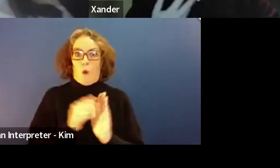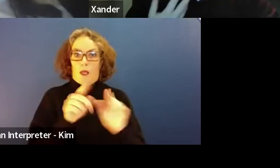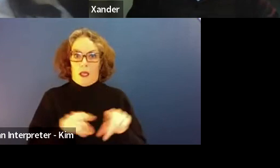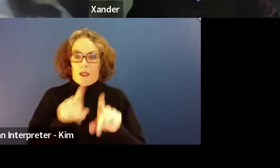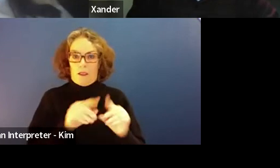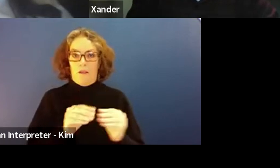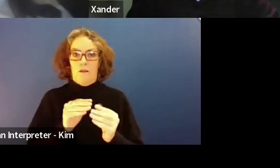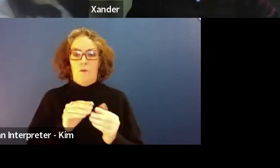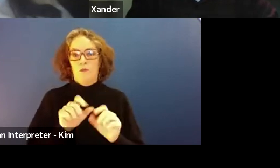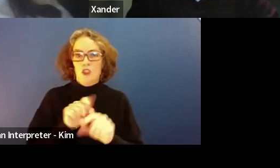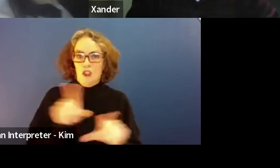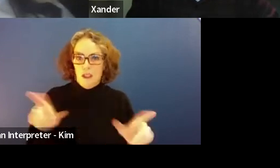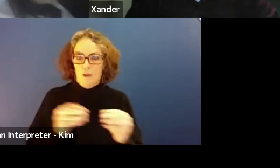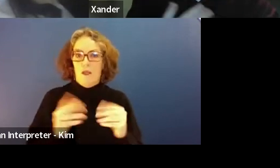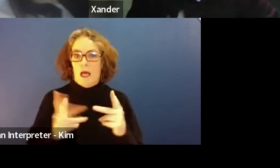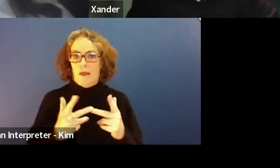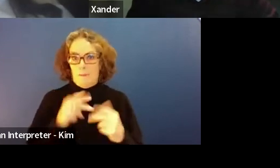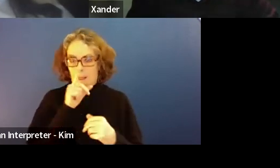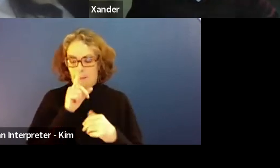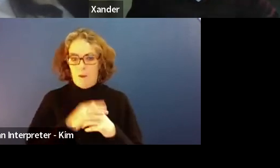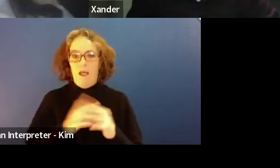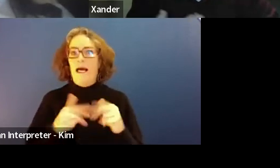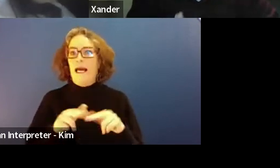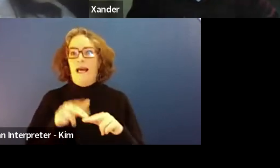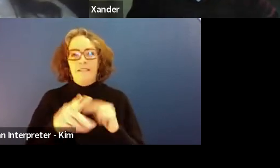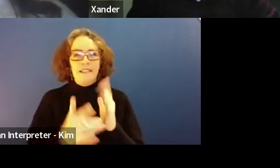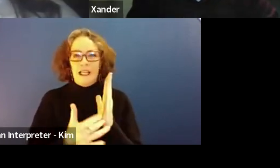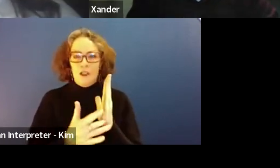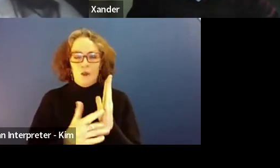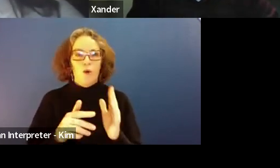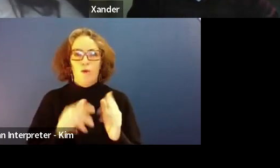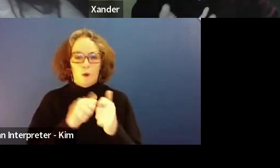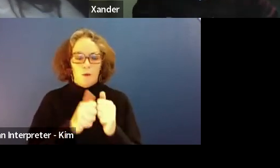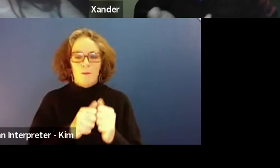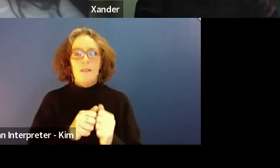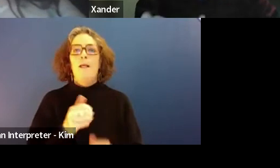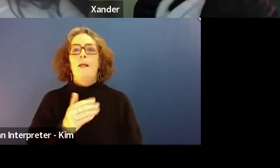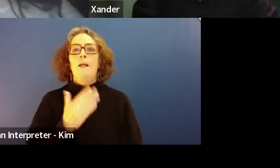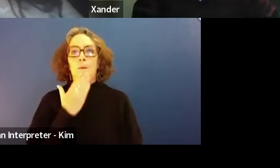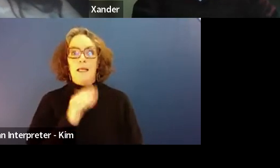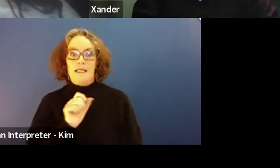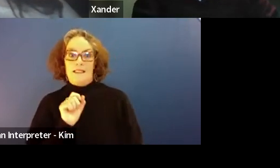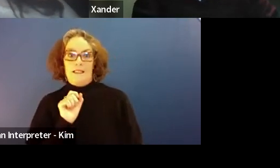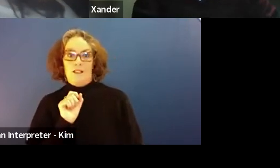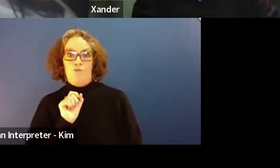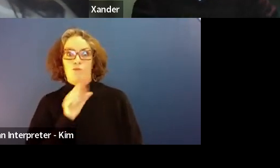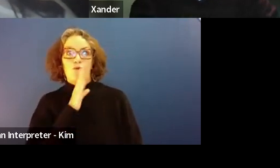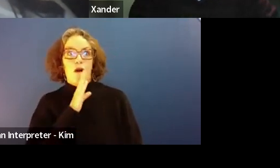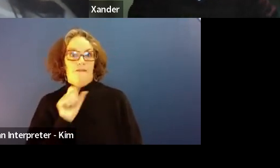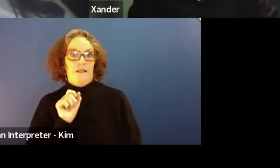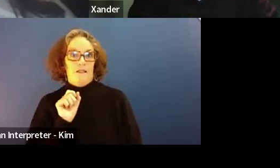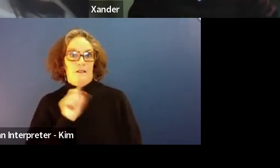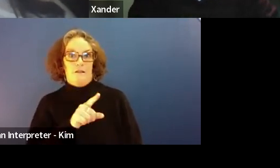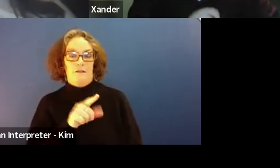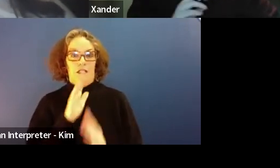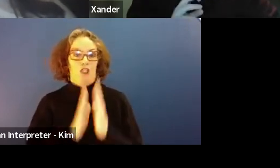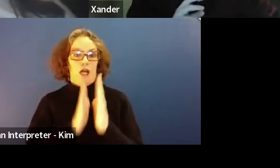If you're having any technical difficulties, please private message, our webinar support person burned up in the chat.